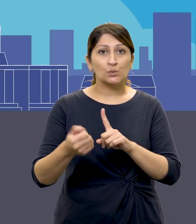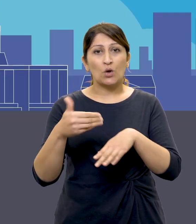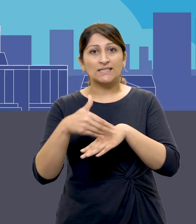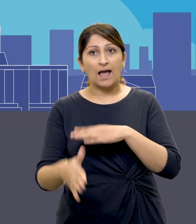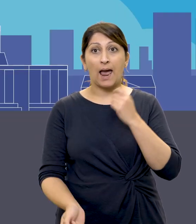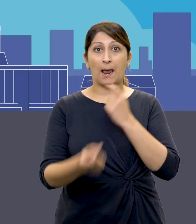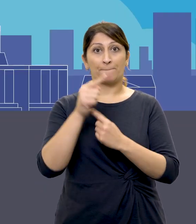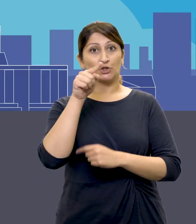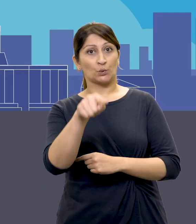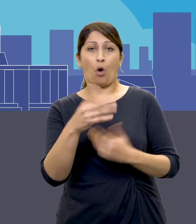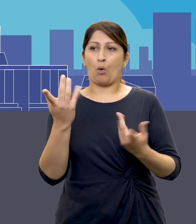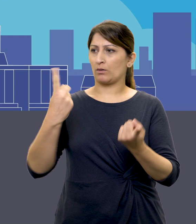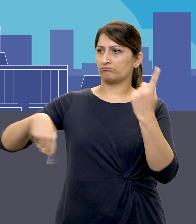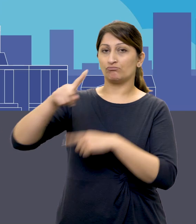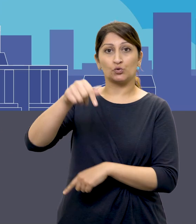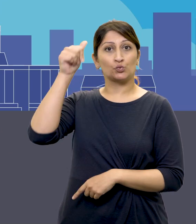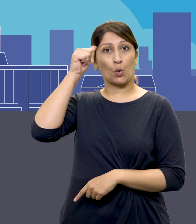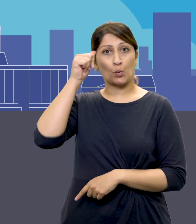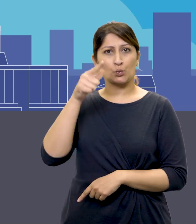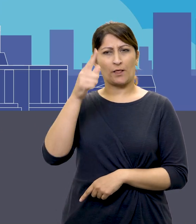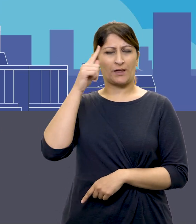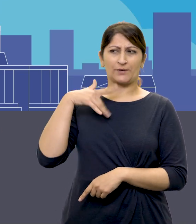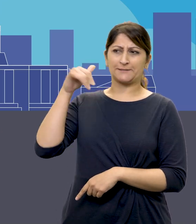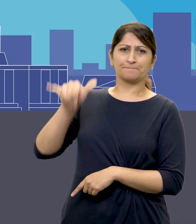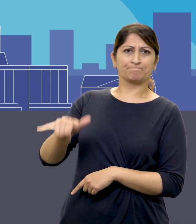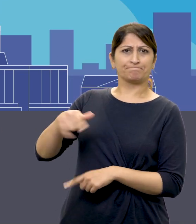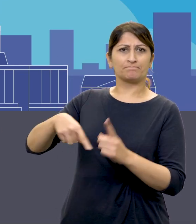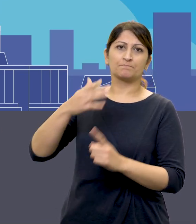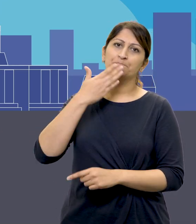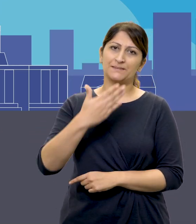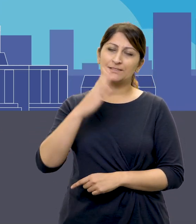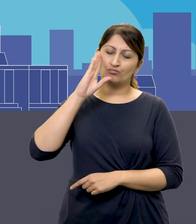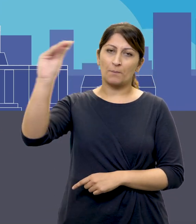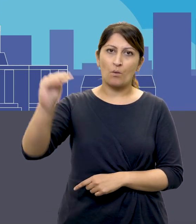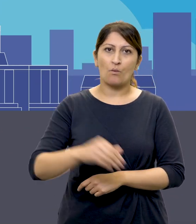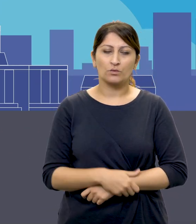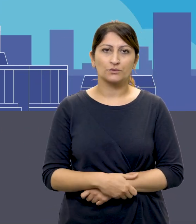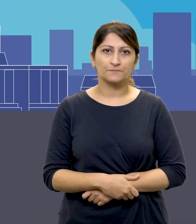happening to you or someone you know, or if you think something isn't right, please report it.